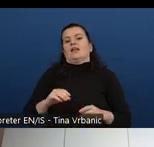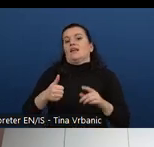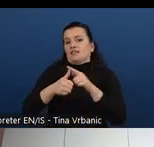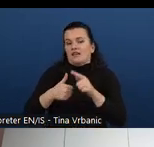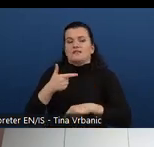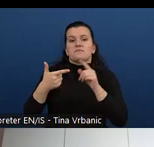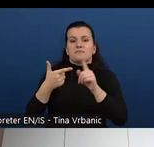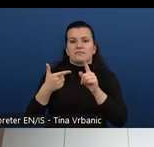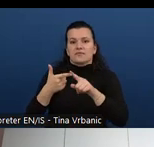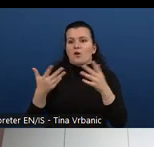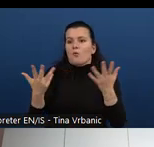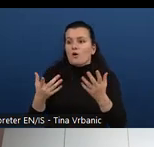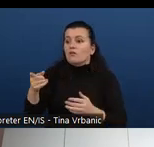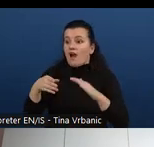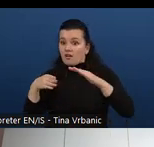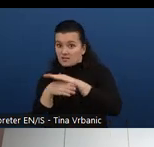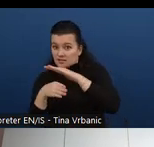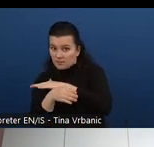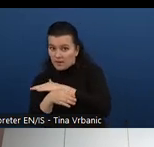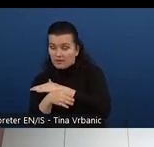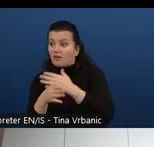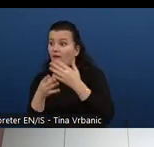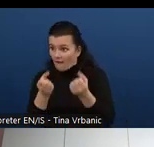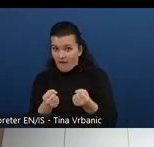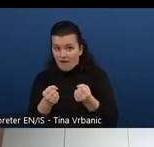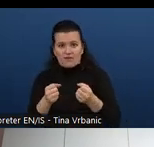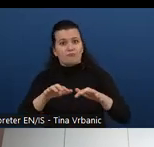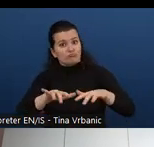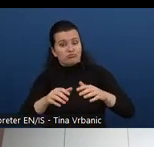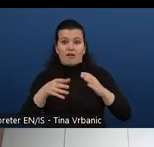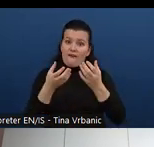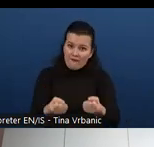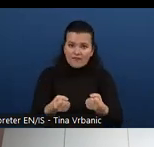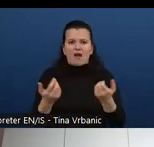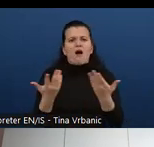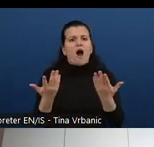accessibility. We do have a specific module that we call business case and benefits.